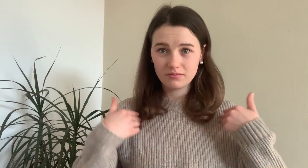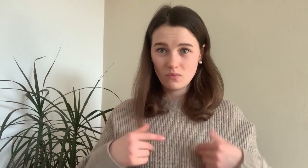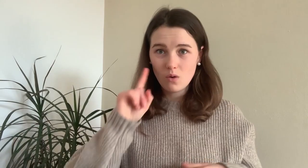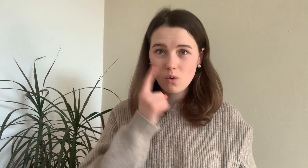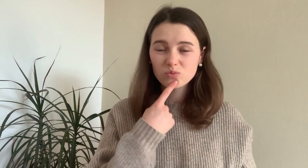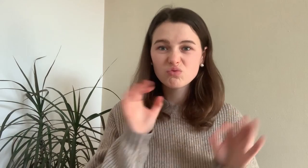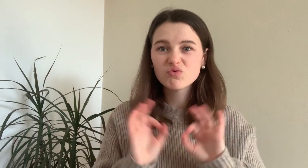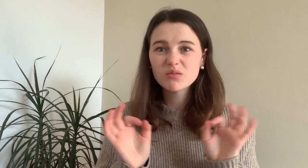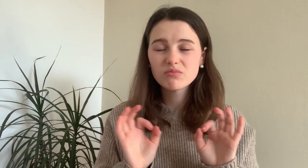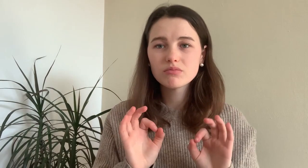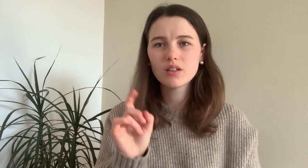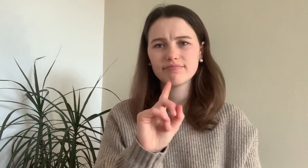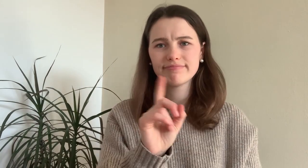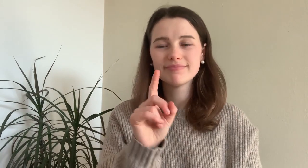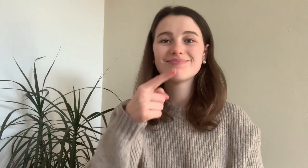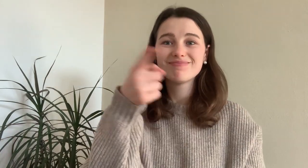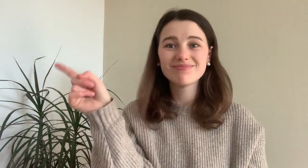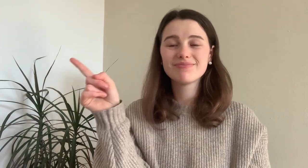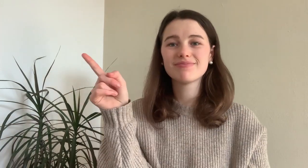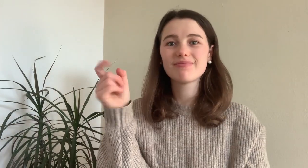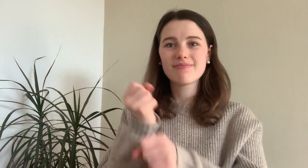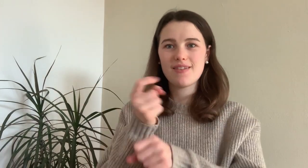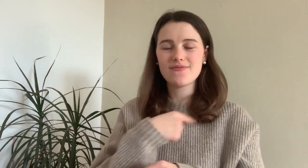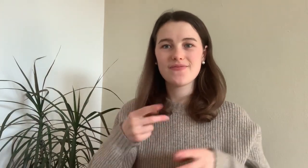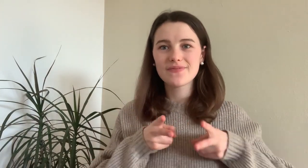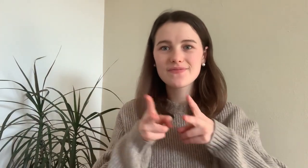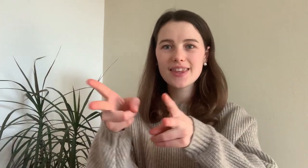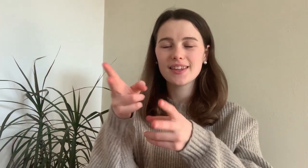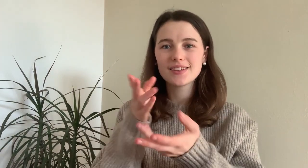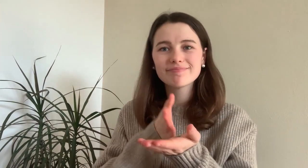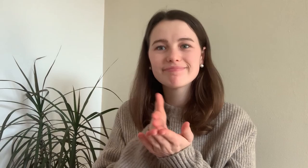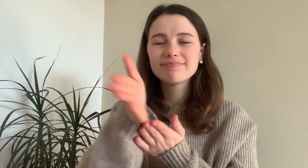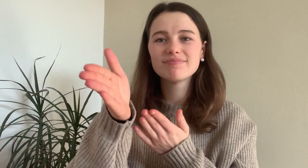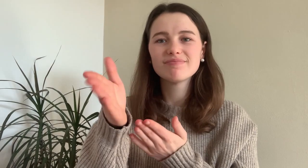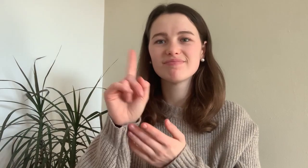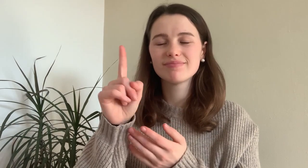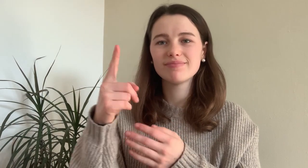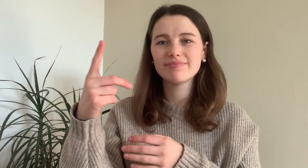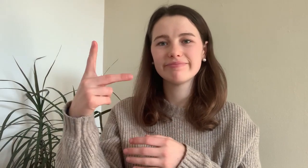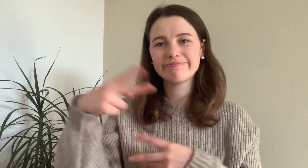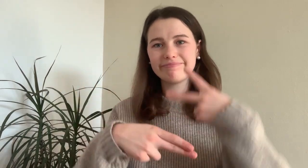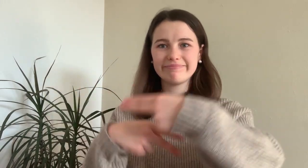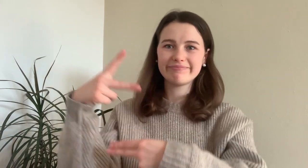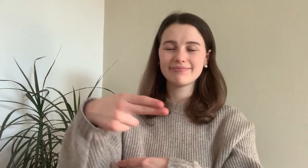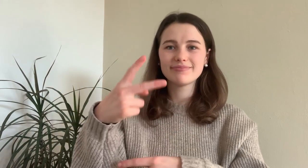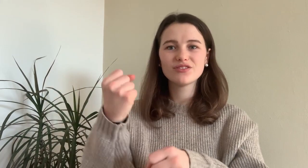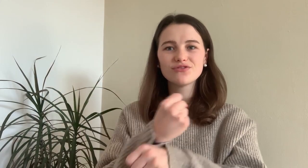I or we think that being deaf is terrible?! NO, we don´t. No "abled people" make our life path not accessible.